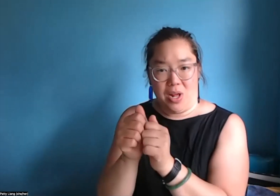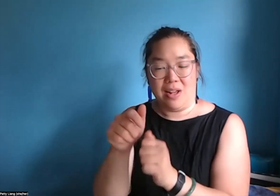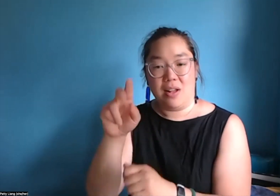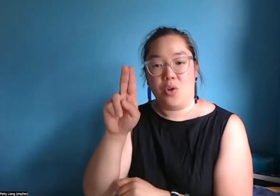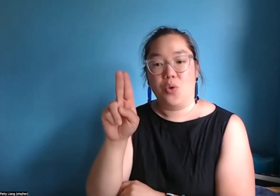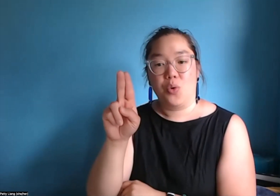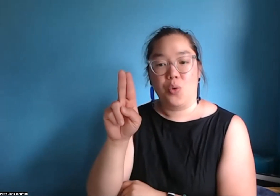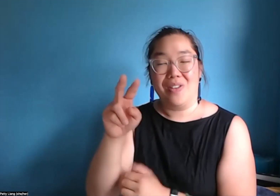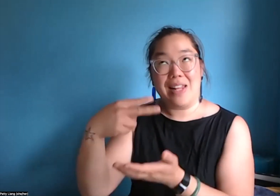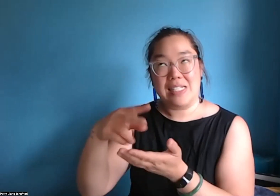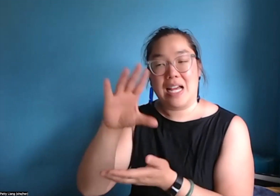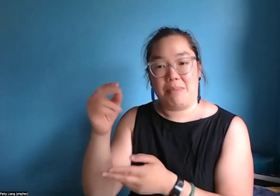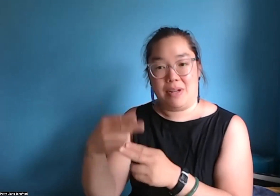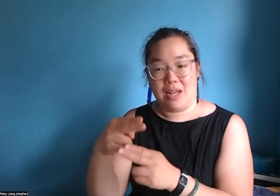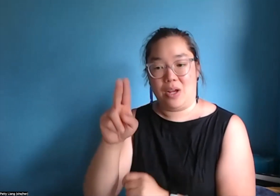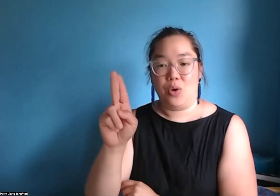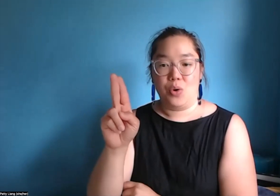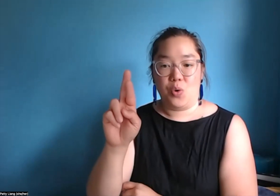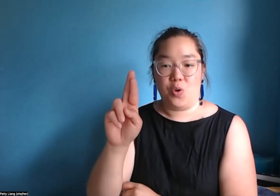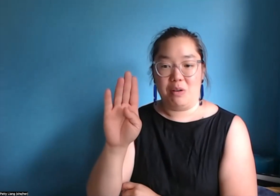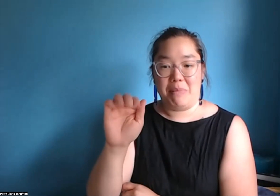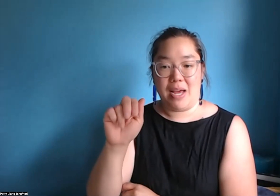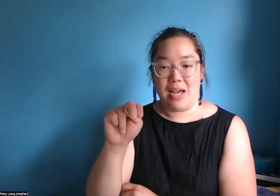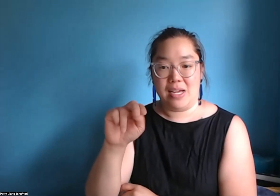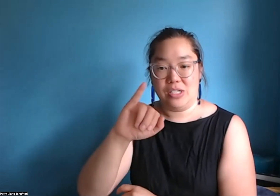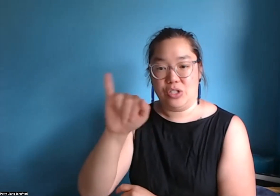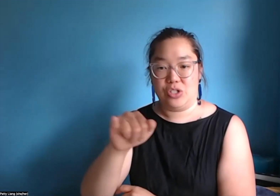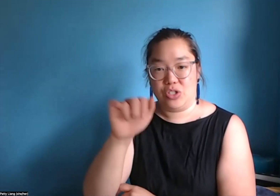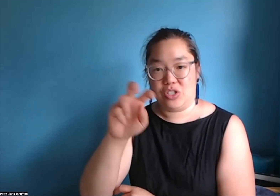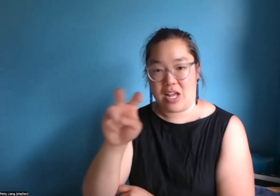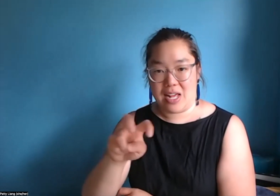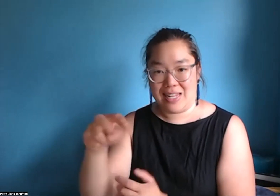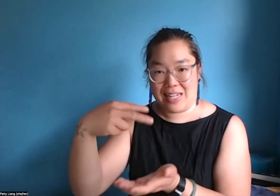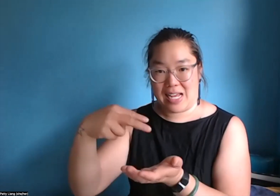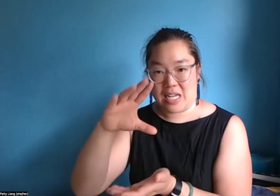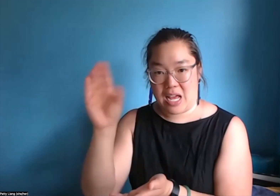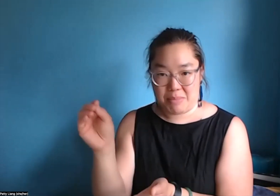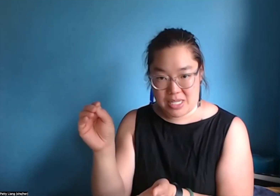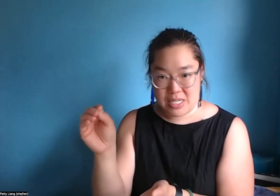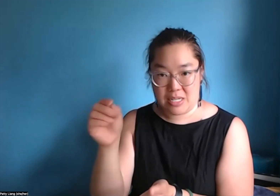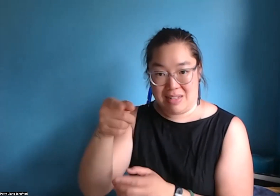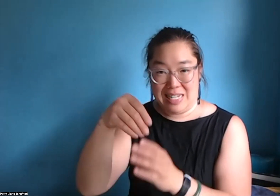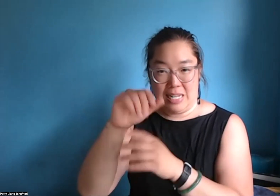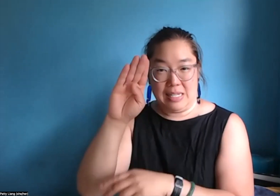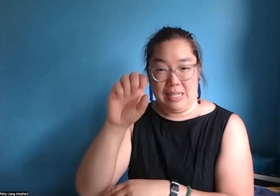I miss the other person - the dance companies, the Urban Jazz Dance Company.